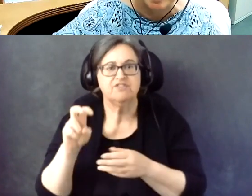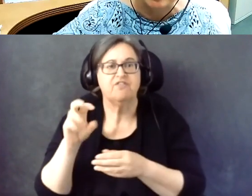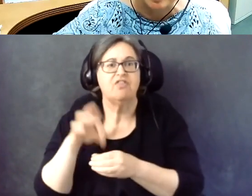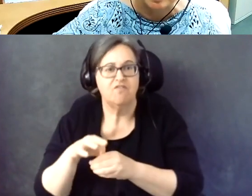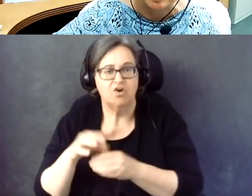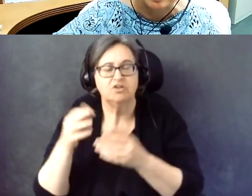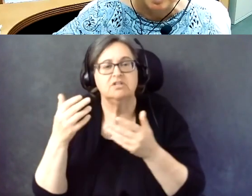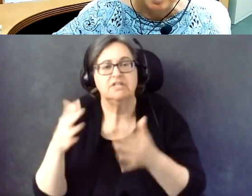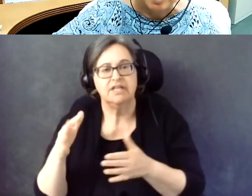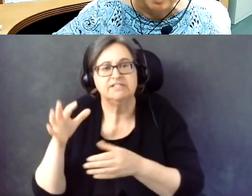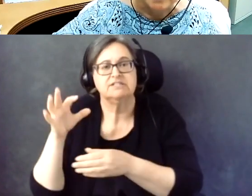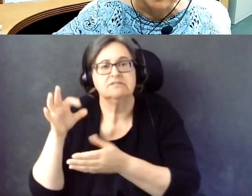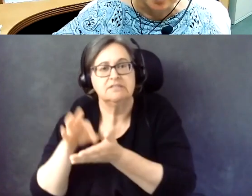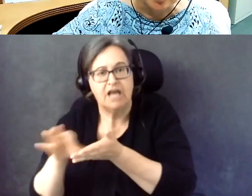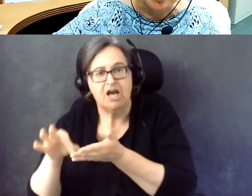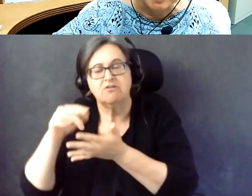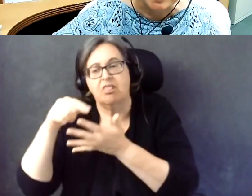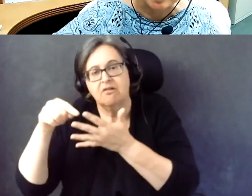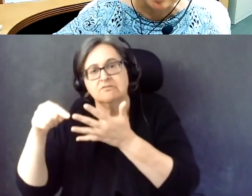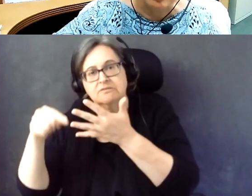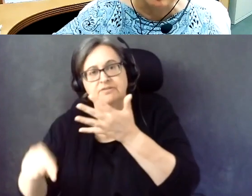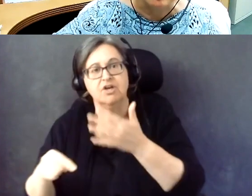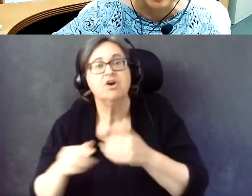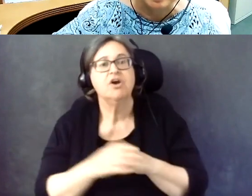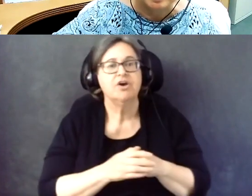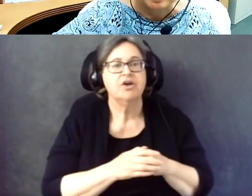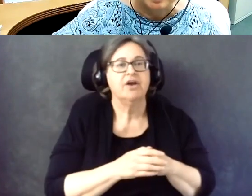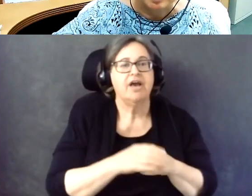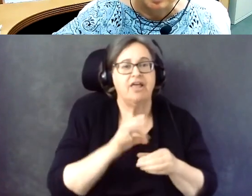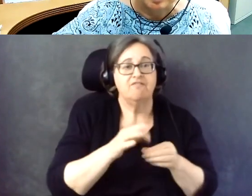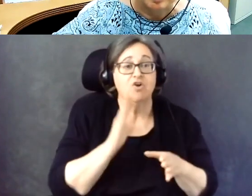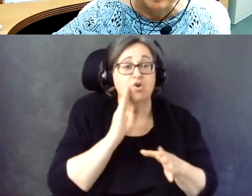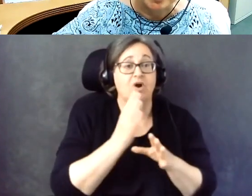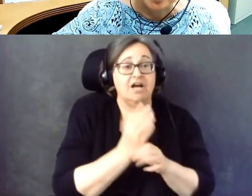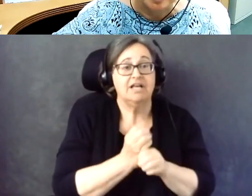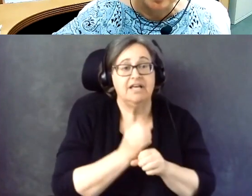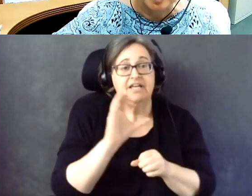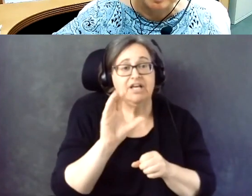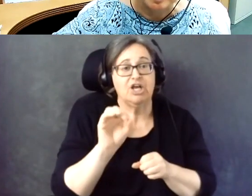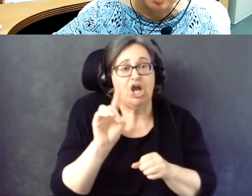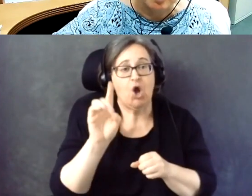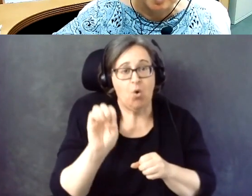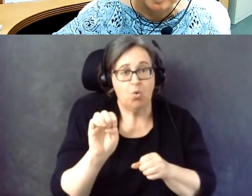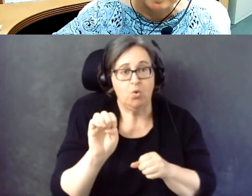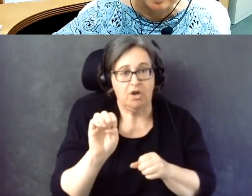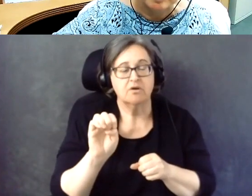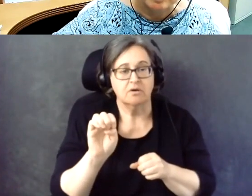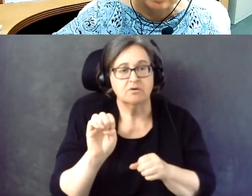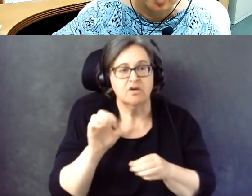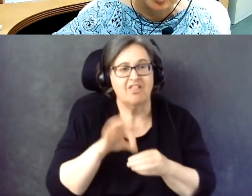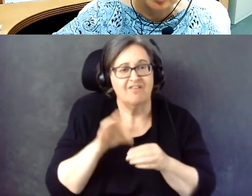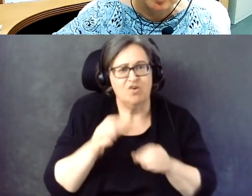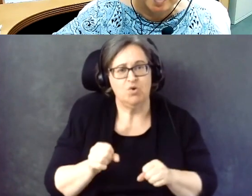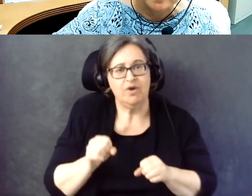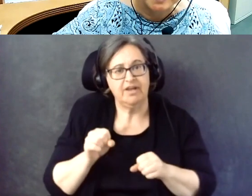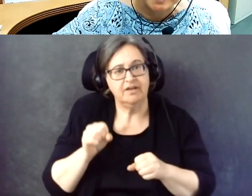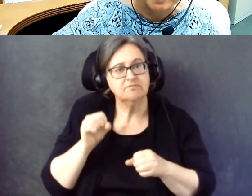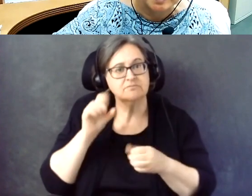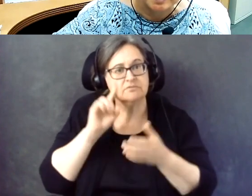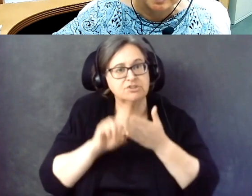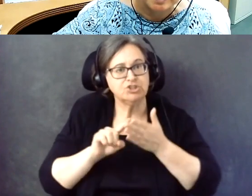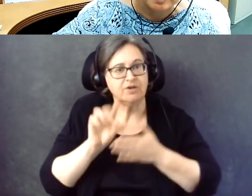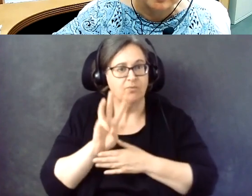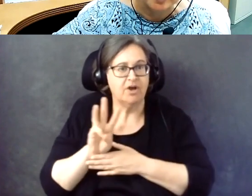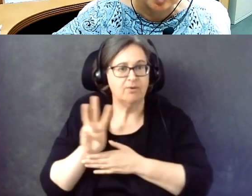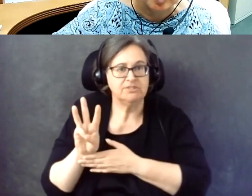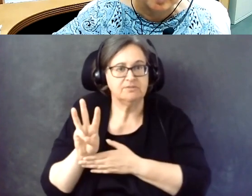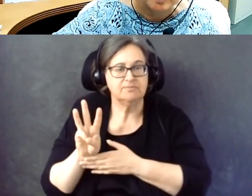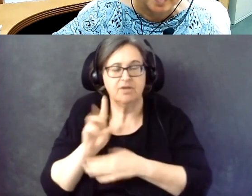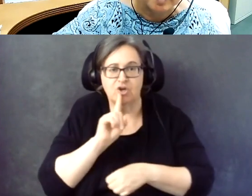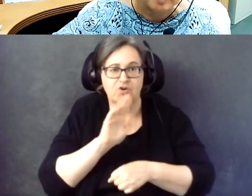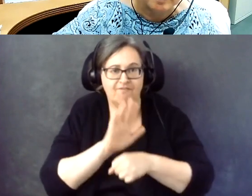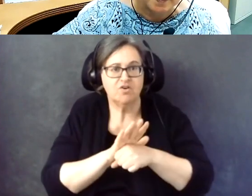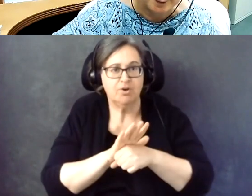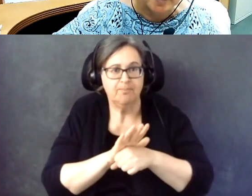And the voter gets a code so you can go and go to a website and confirm that the ballot